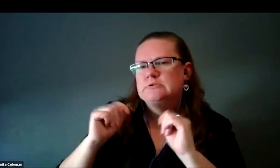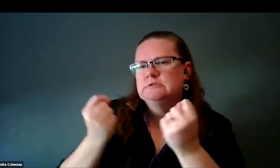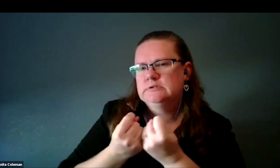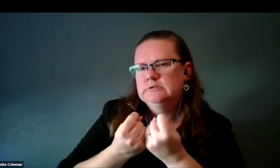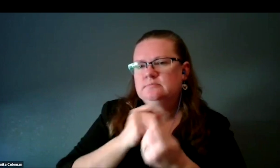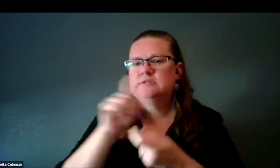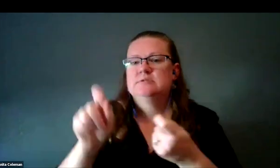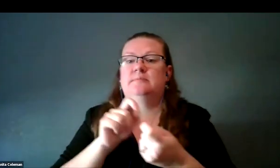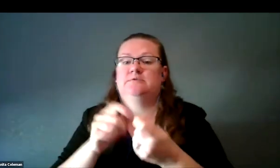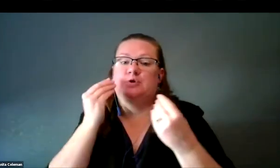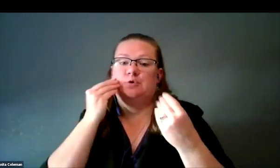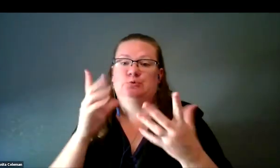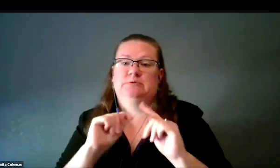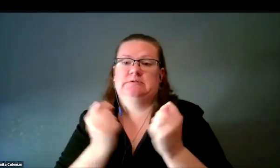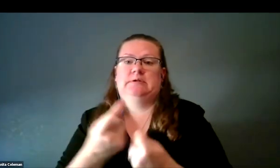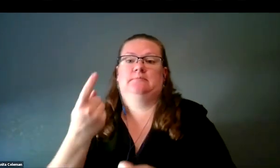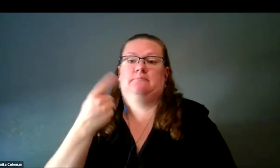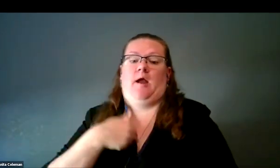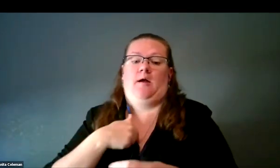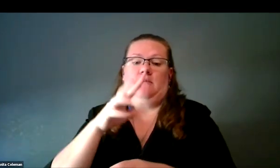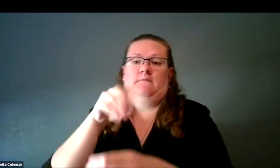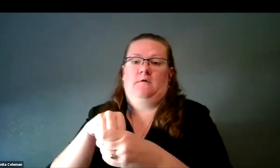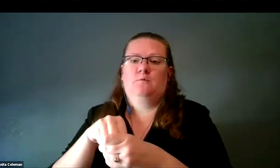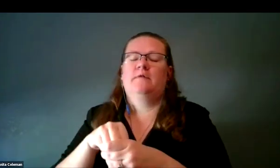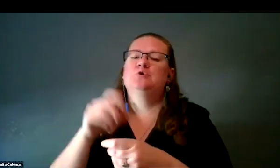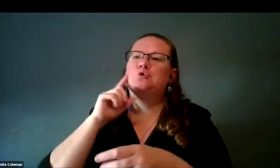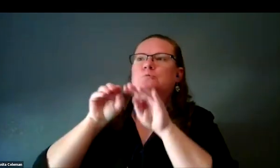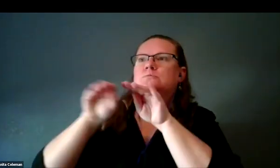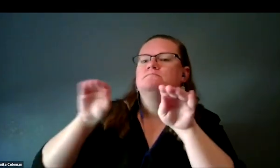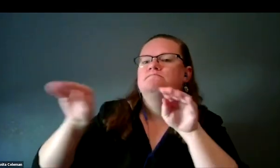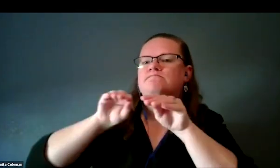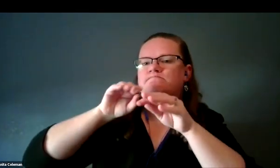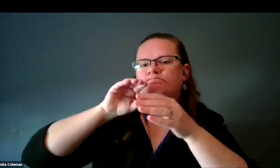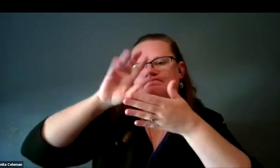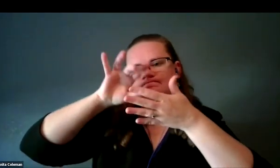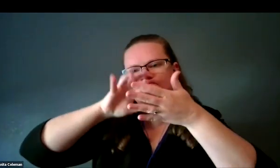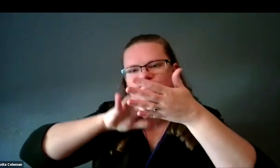in particular, news team that I'm on, to get the results out, create a press release and push it out to the media,